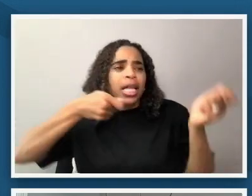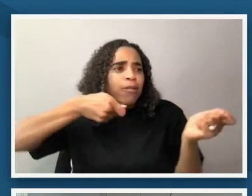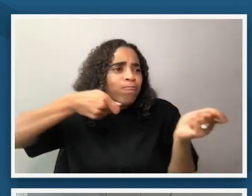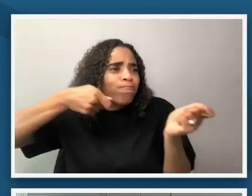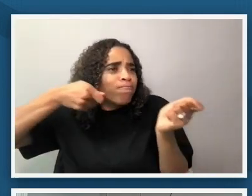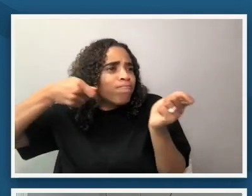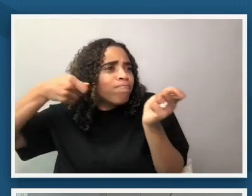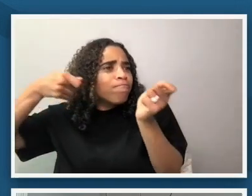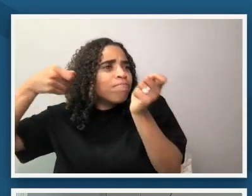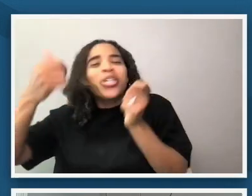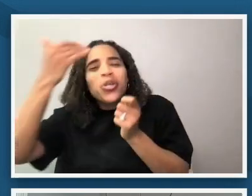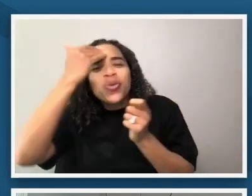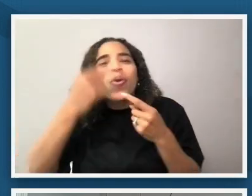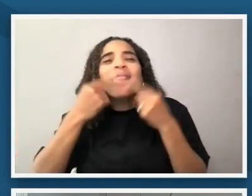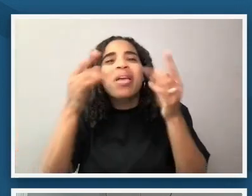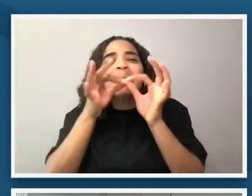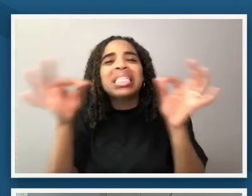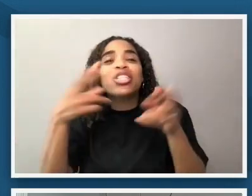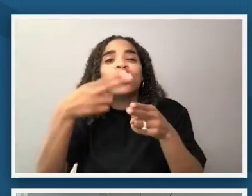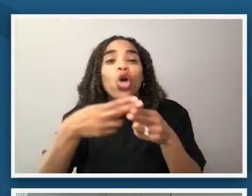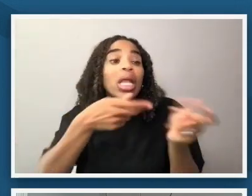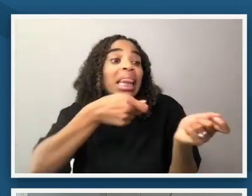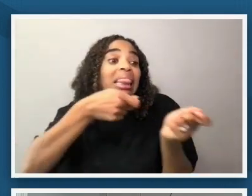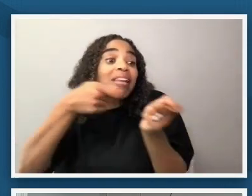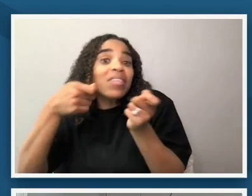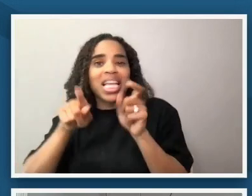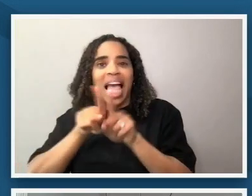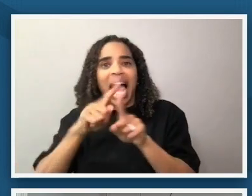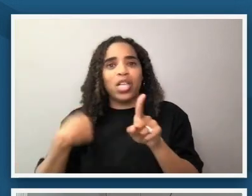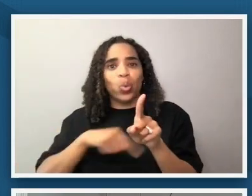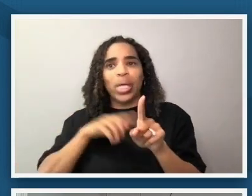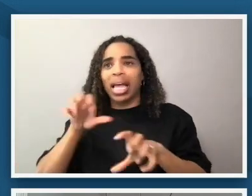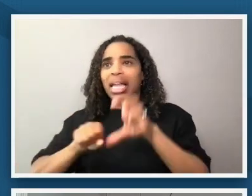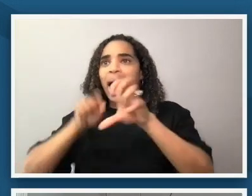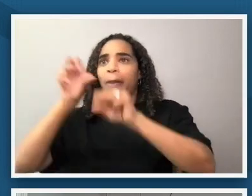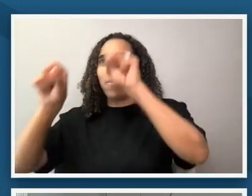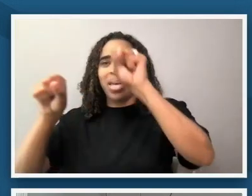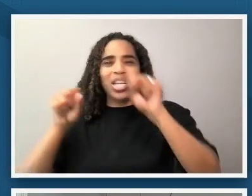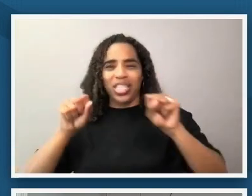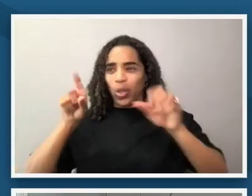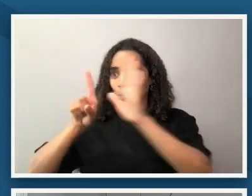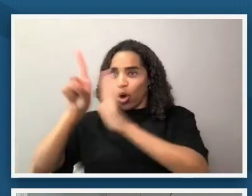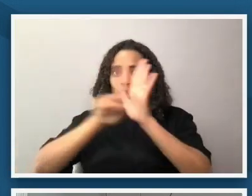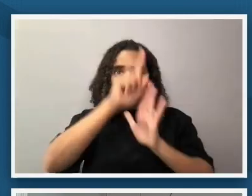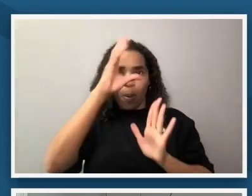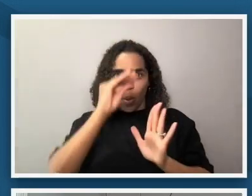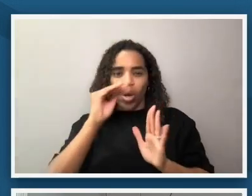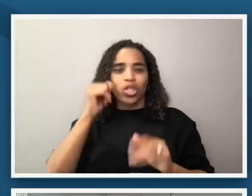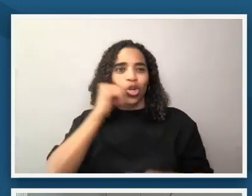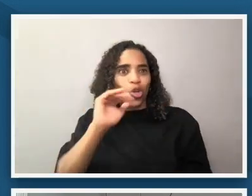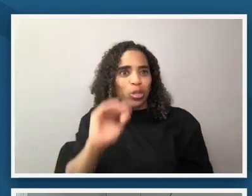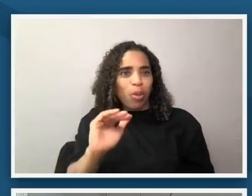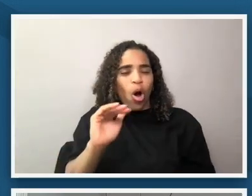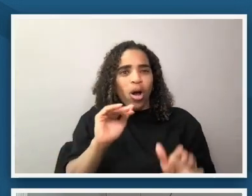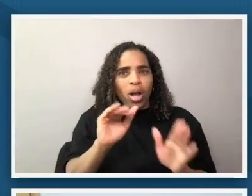um and and i i hadn't seen that before so thank you for the context